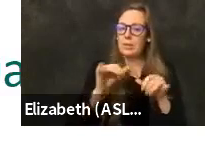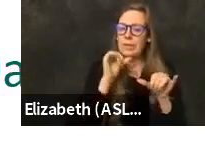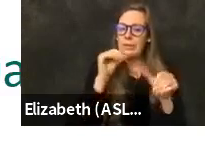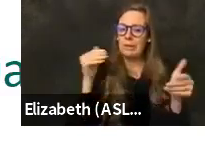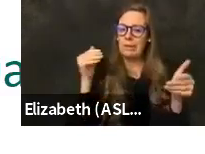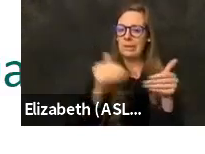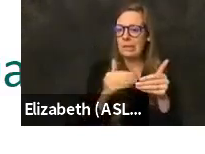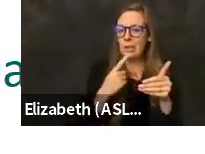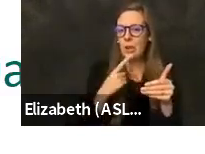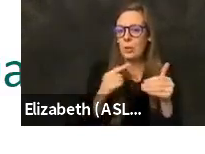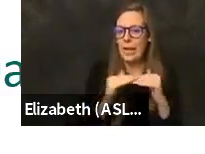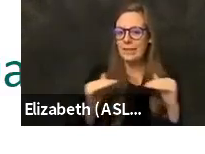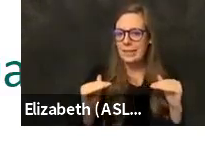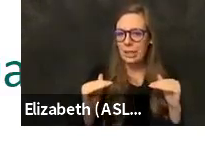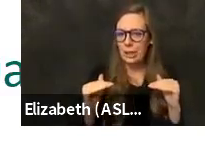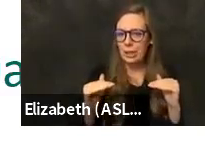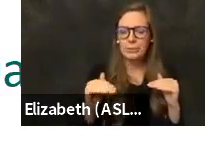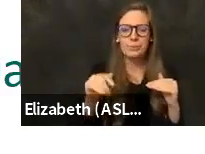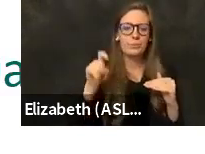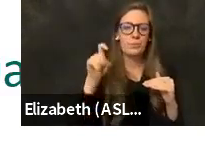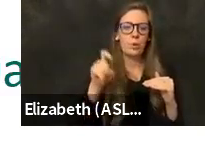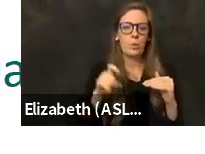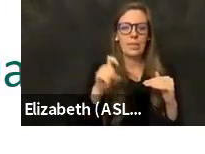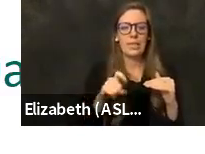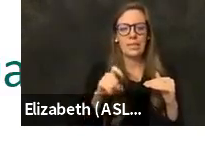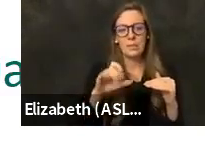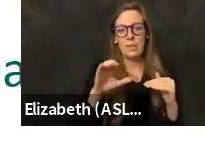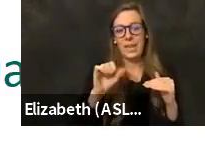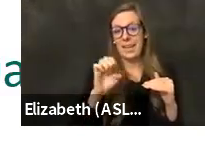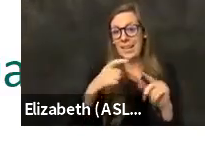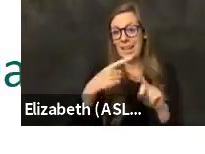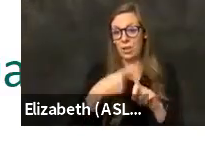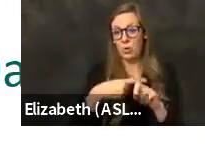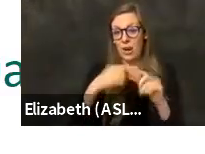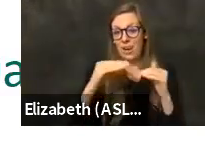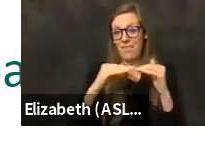We need to be at a case rate of under